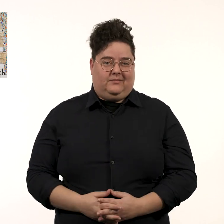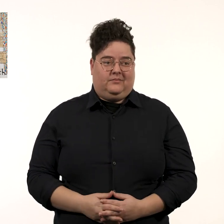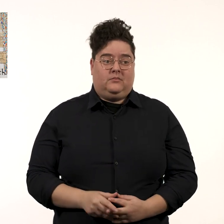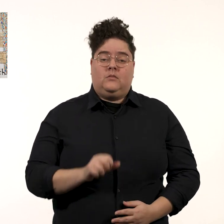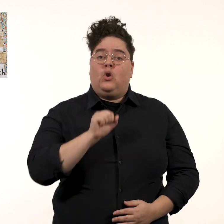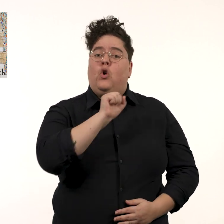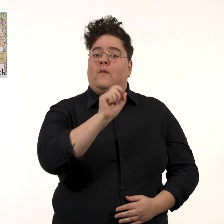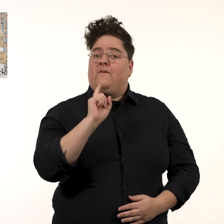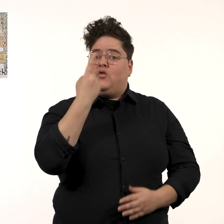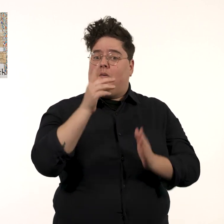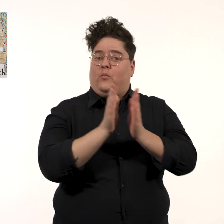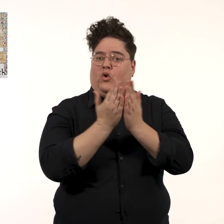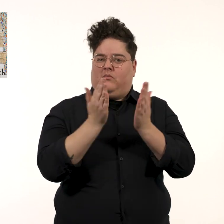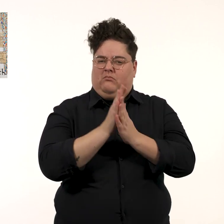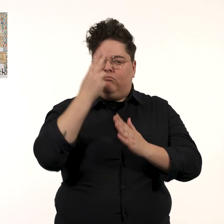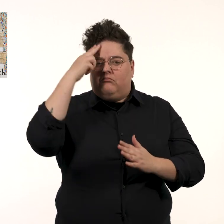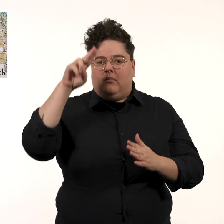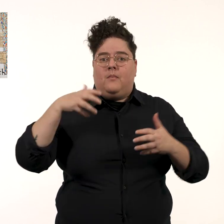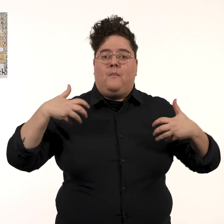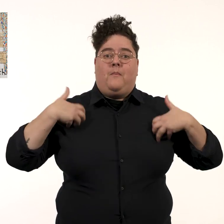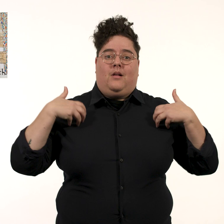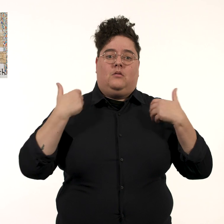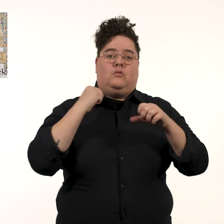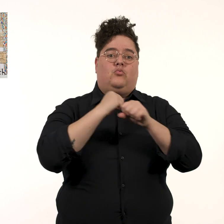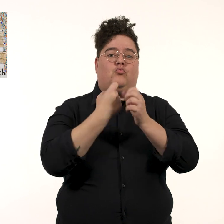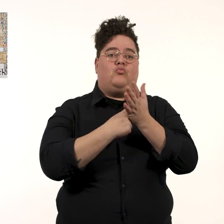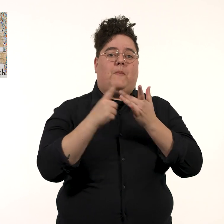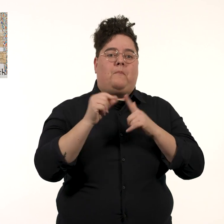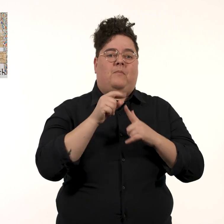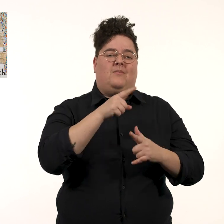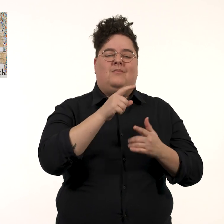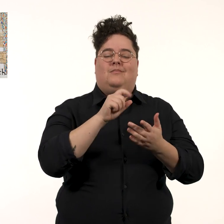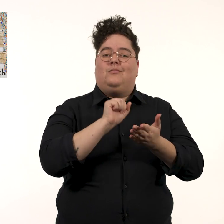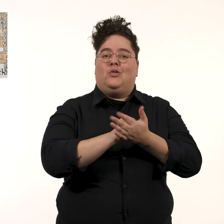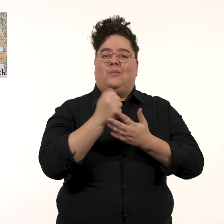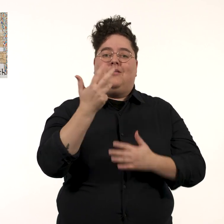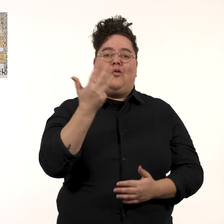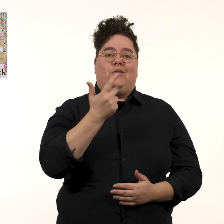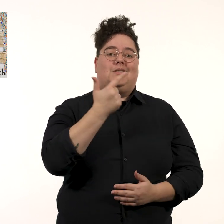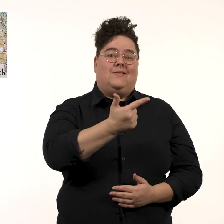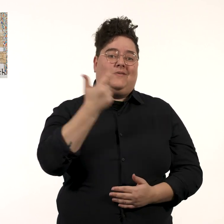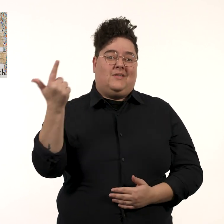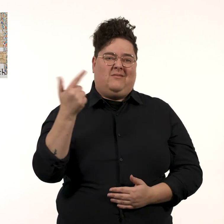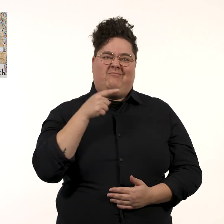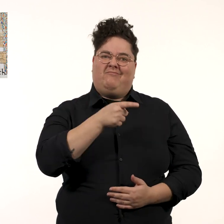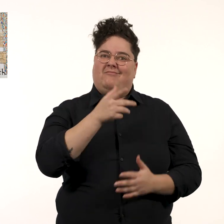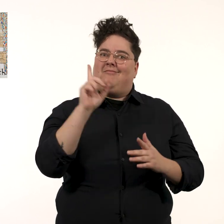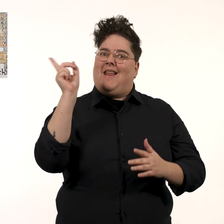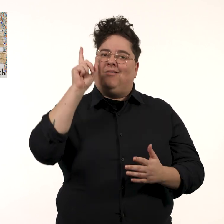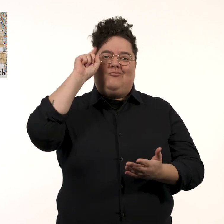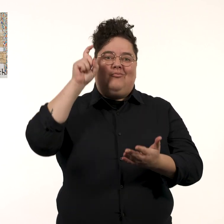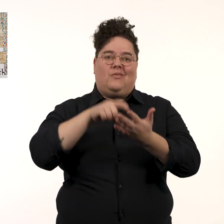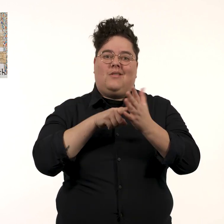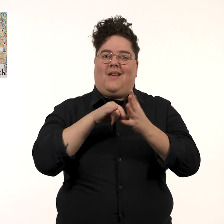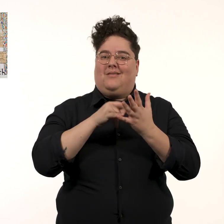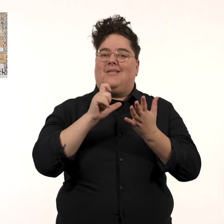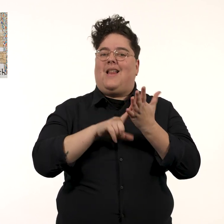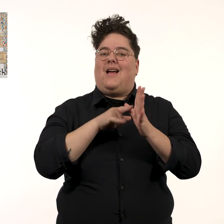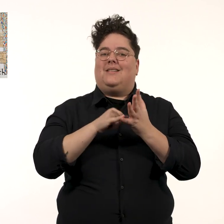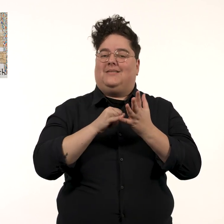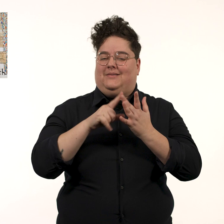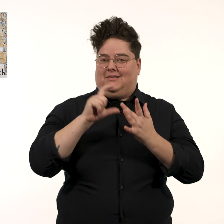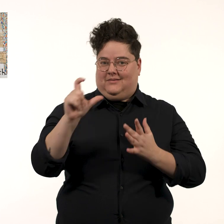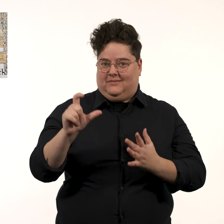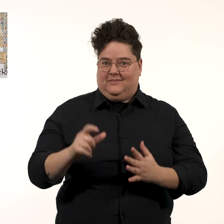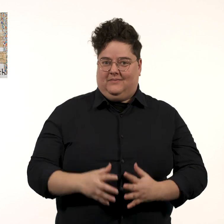Her first novel, Monkey grip, published in 1977, is now recognised as a classic.